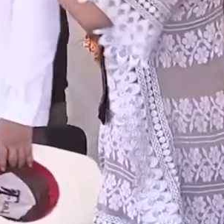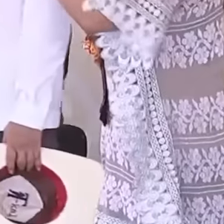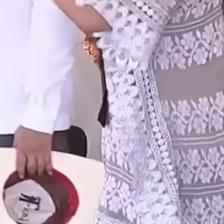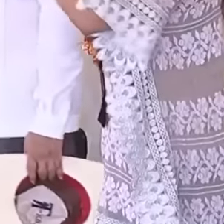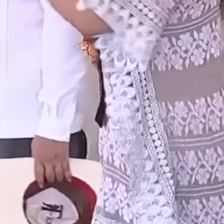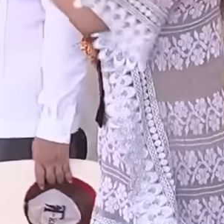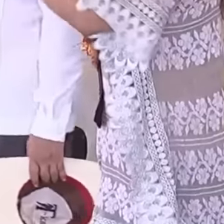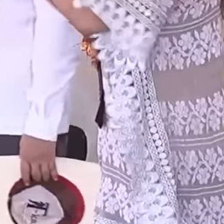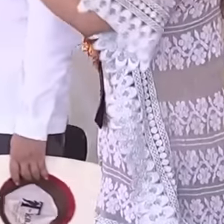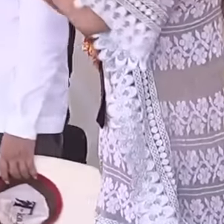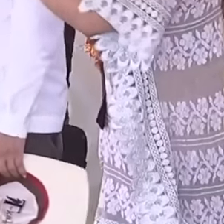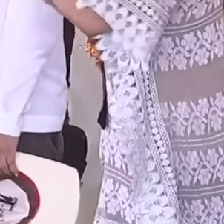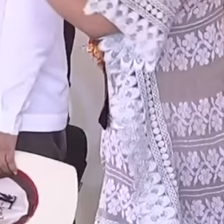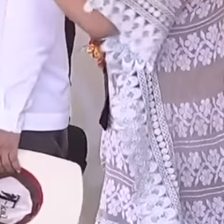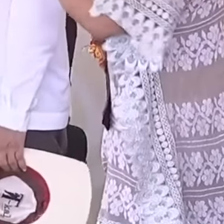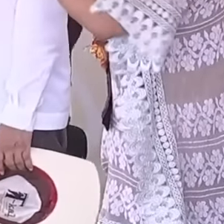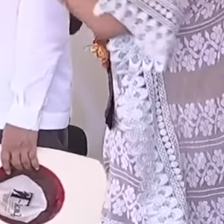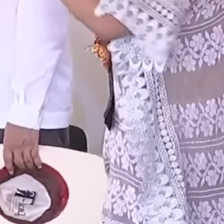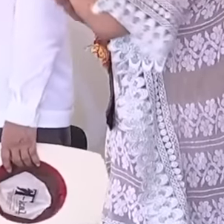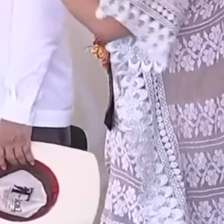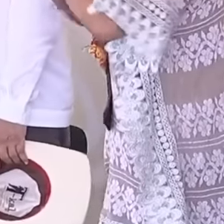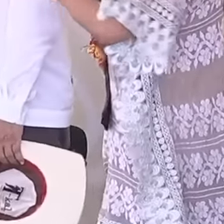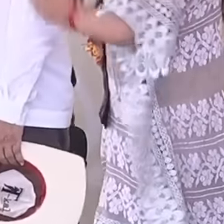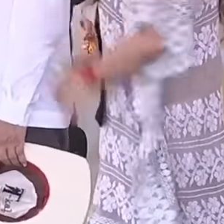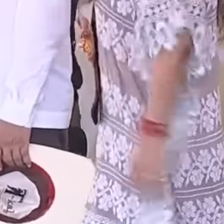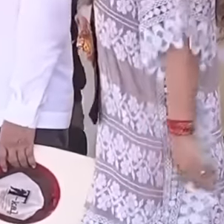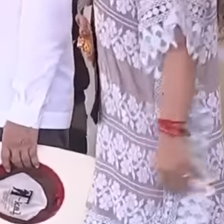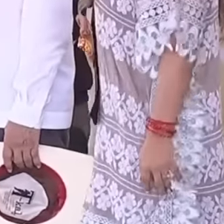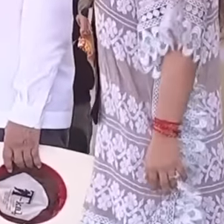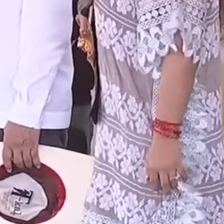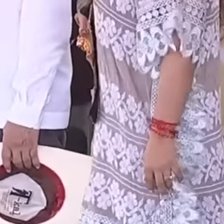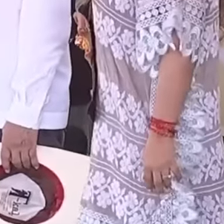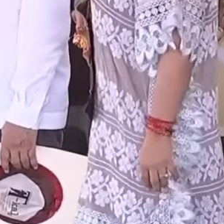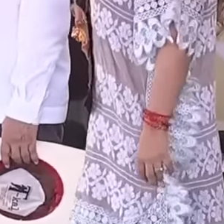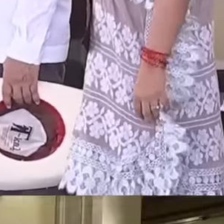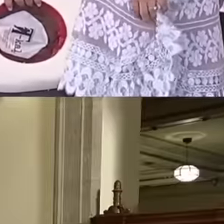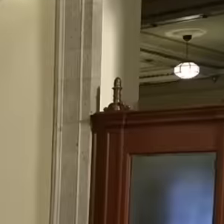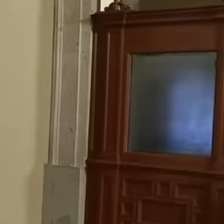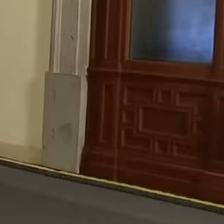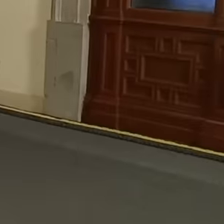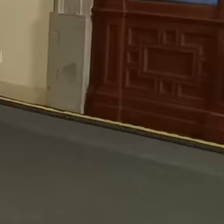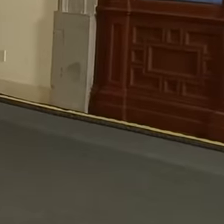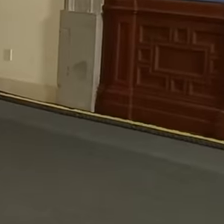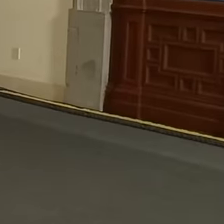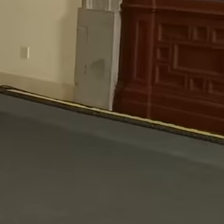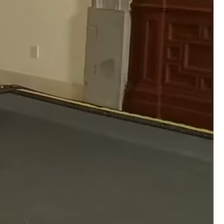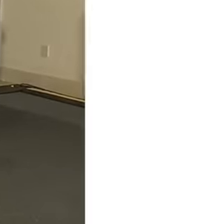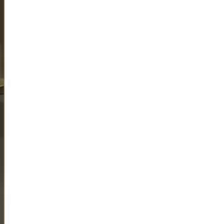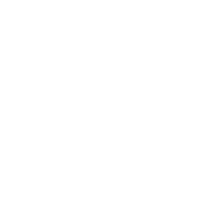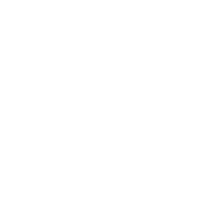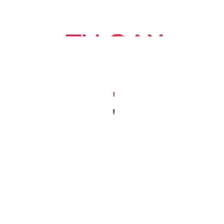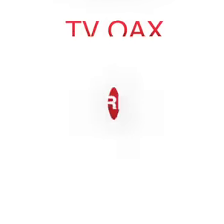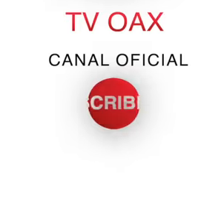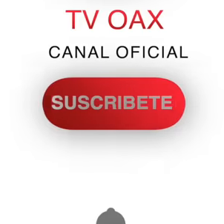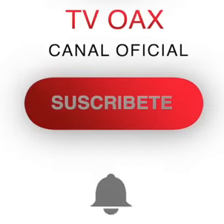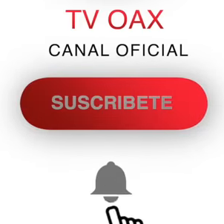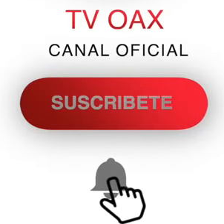everything that the government is doing And that is where reporters from local national and international media meet,